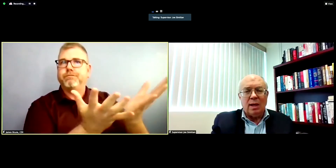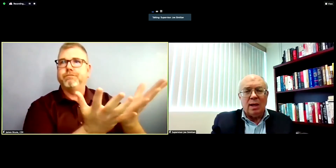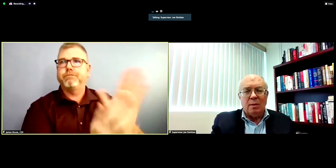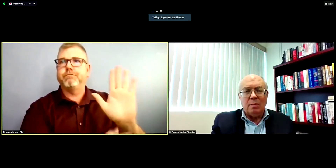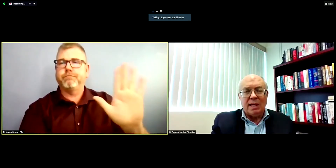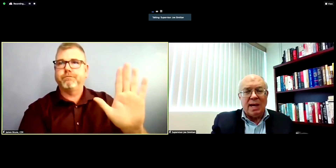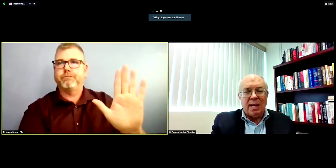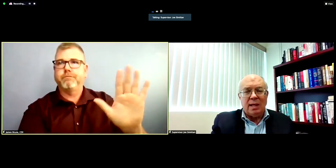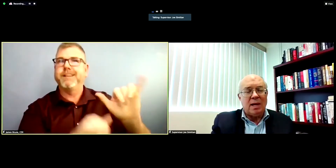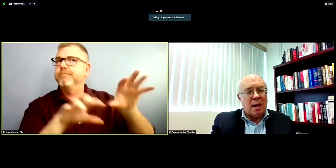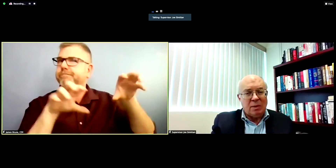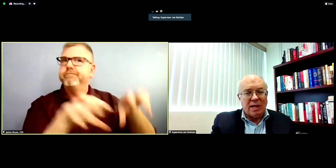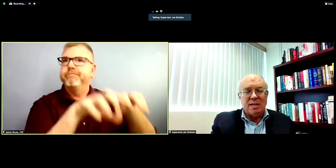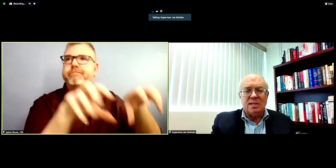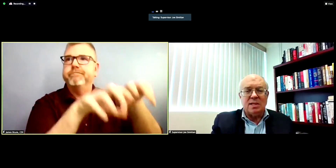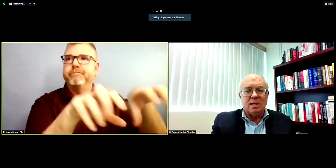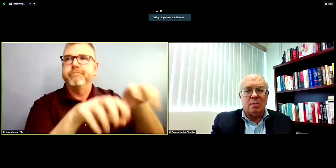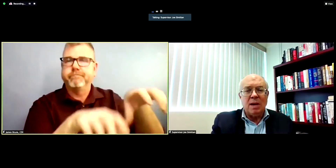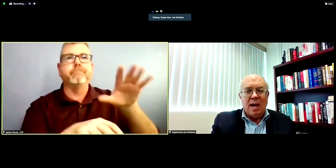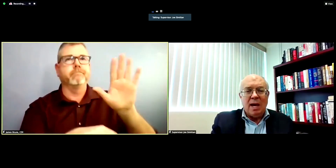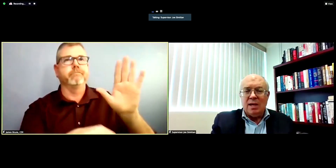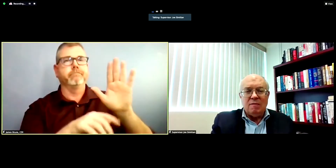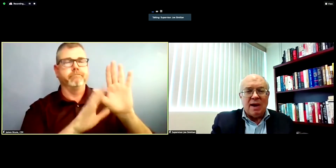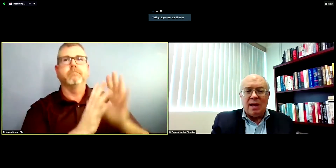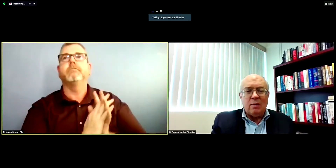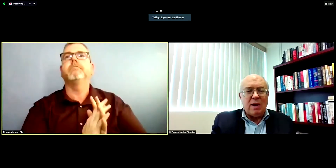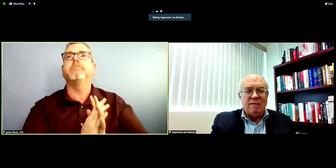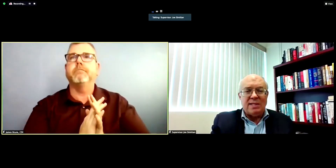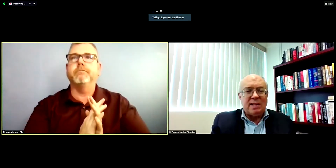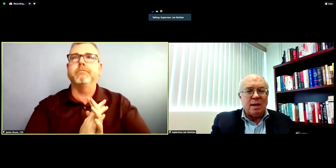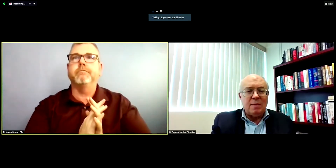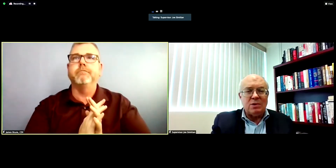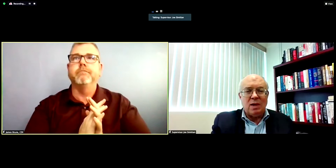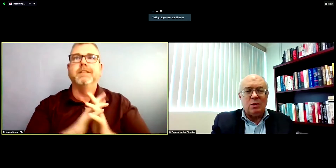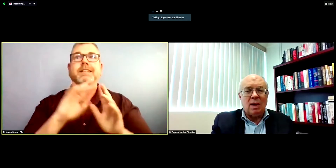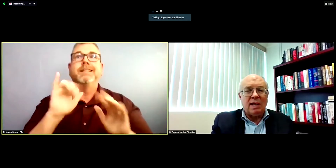uh but again, it complicates the system, and then finally, we have vaccine coming straight to our